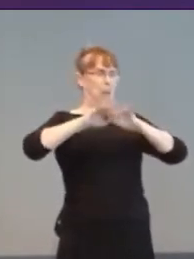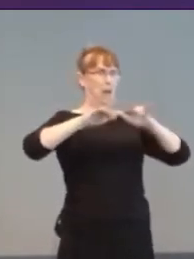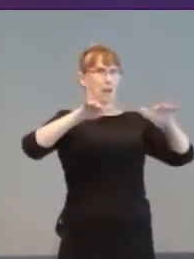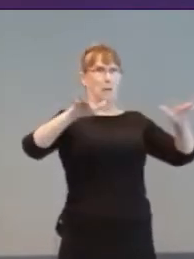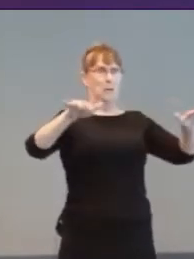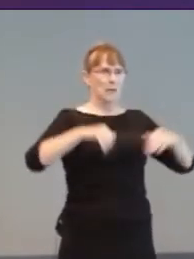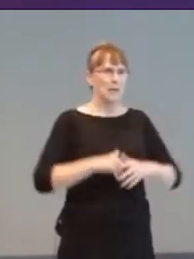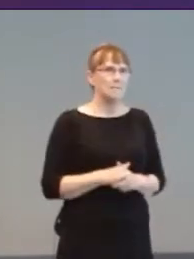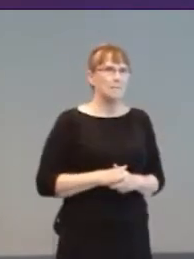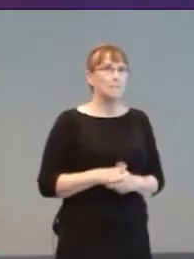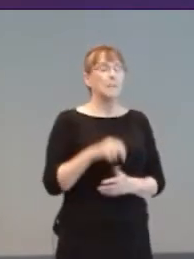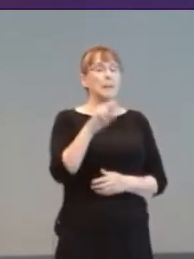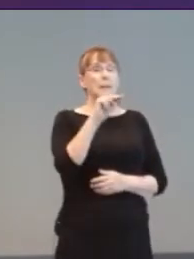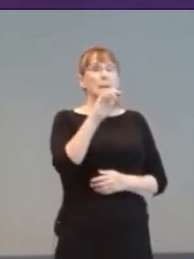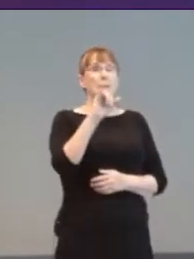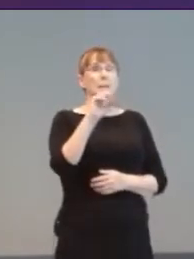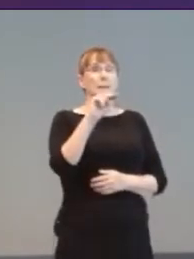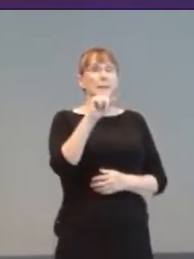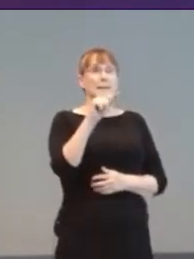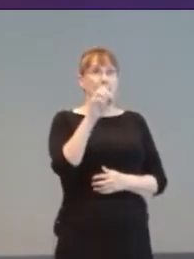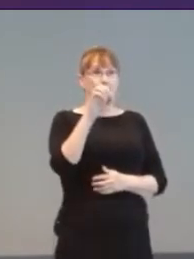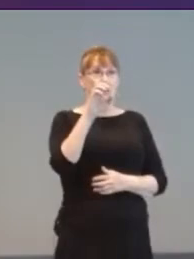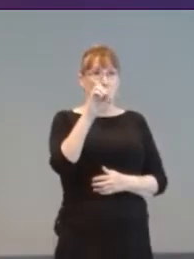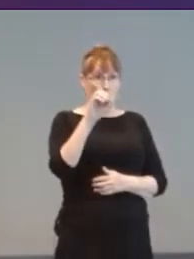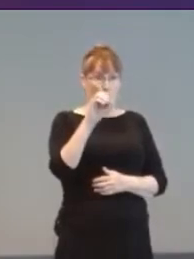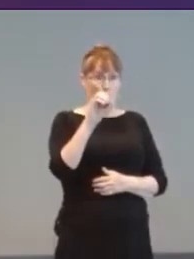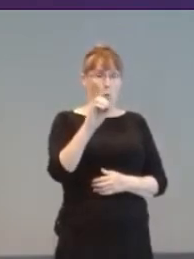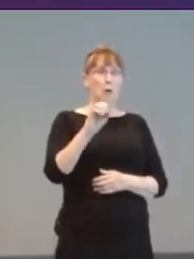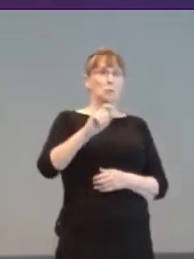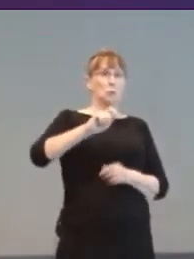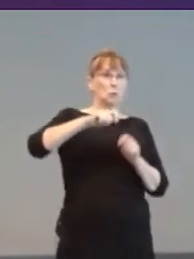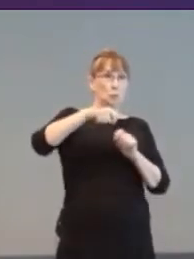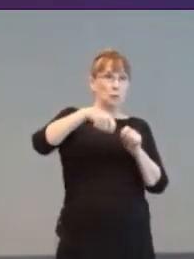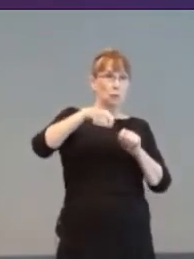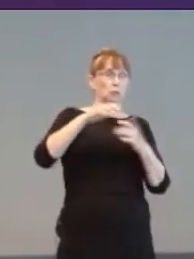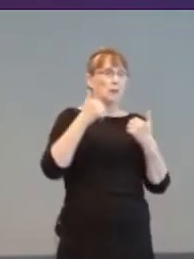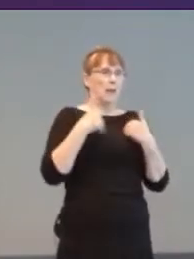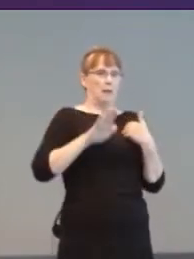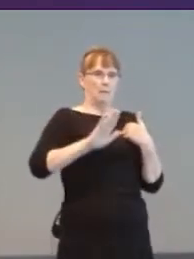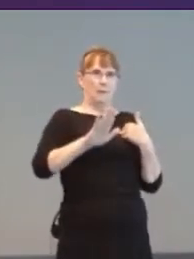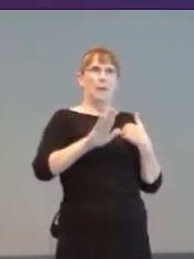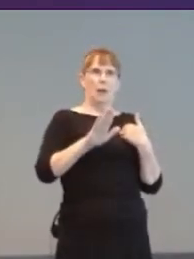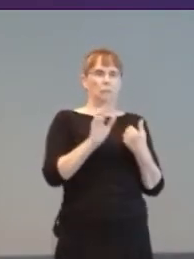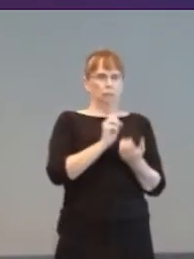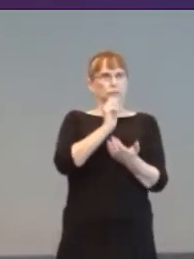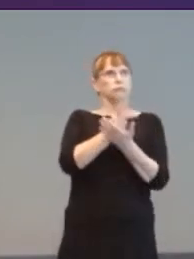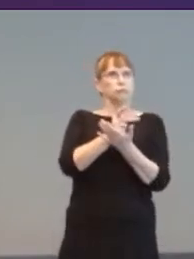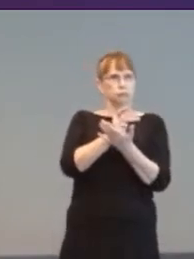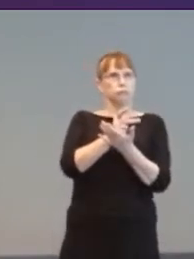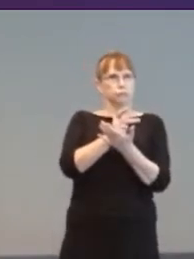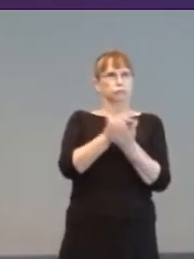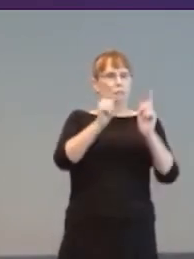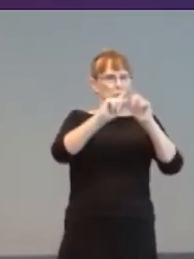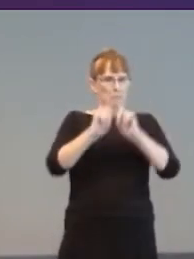The Nintendo Switch has the Nintendo approved HORI Flex, which has several very useful improvements over the XAC.